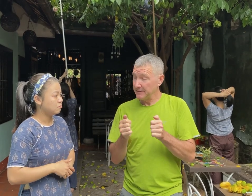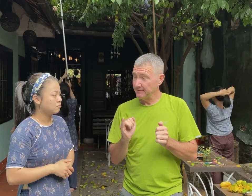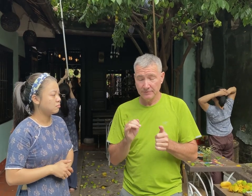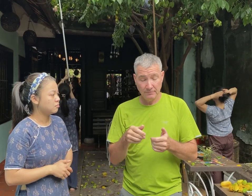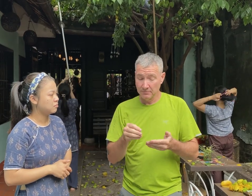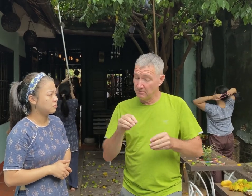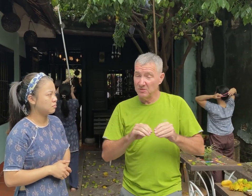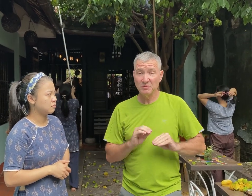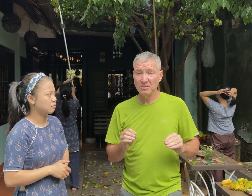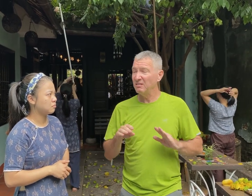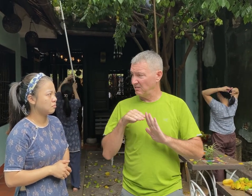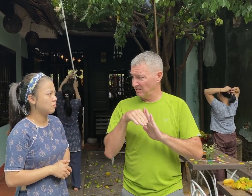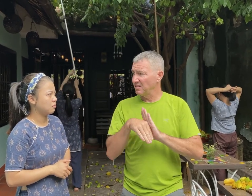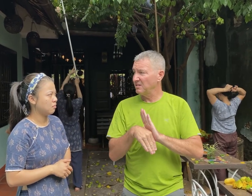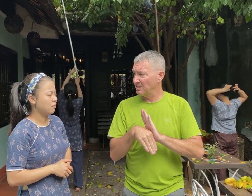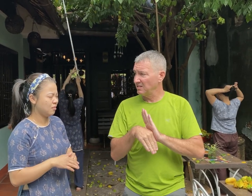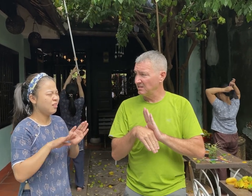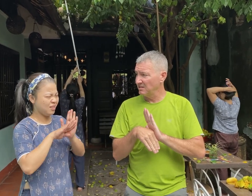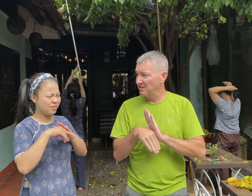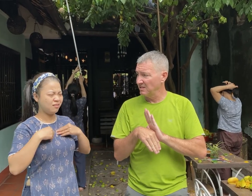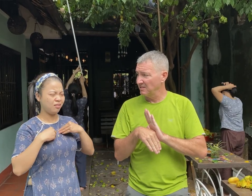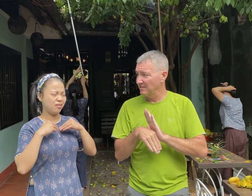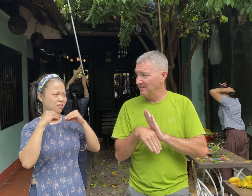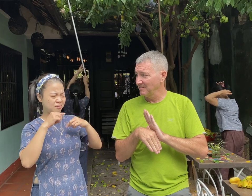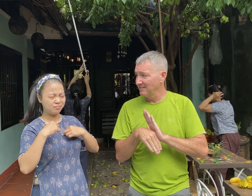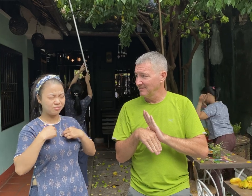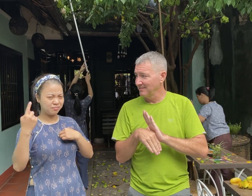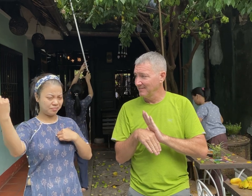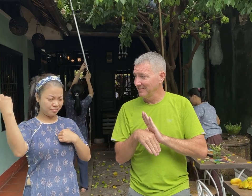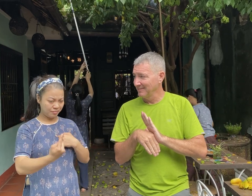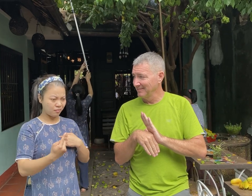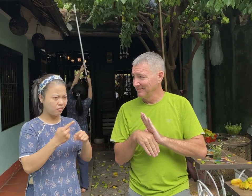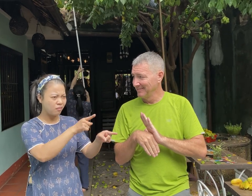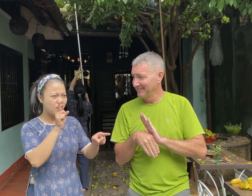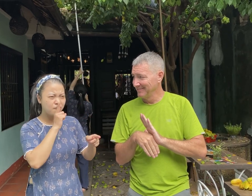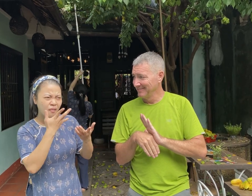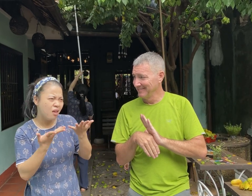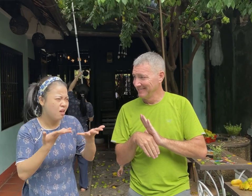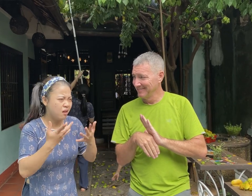If you're not doing things right then the business will go bad. Yeah, I have to figure out how to do the business effectively.